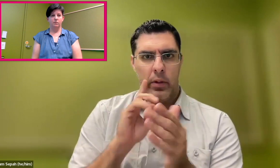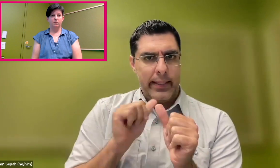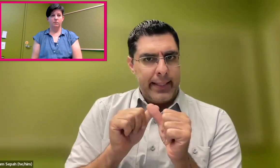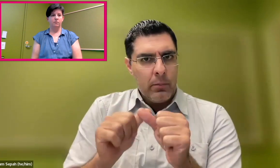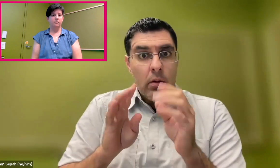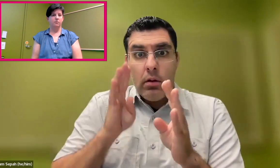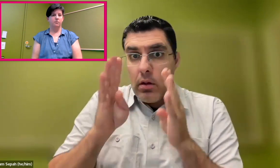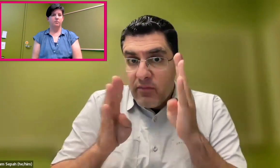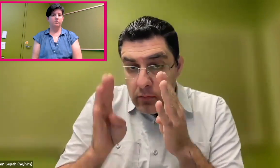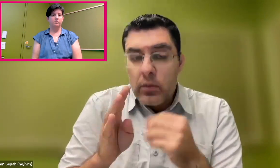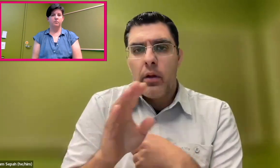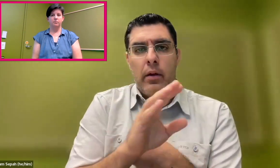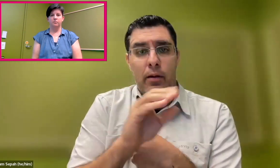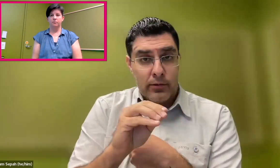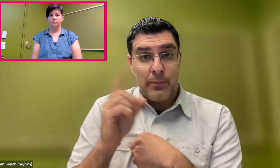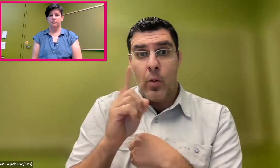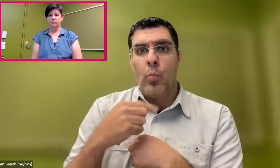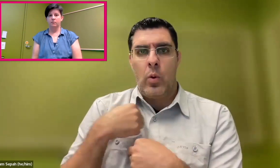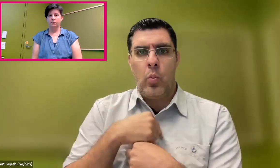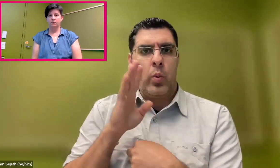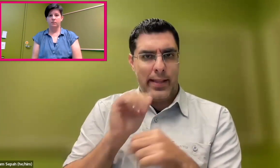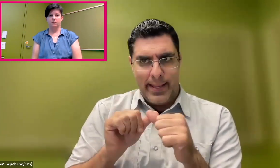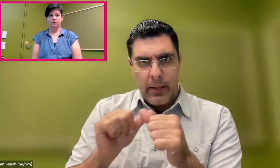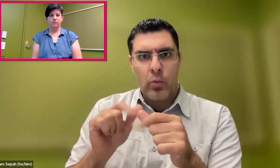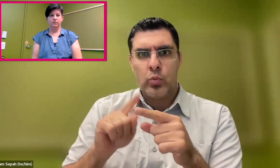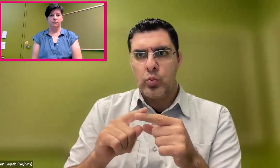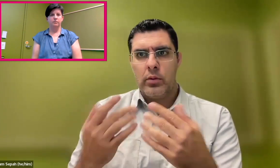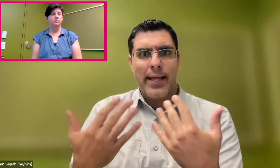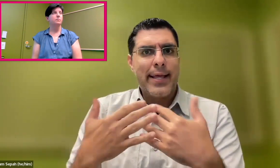just, what is the key to keep us innovating in this space